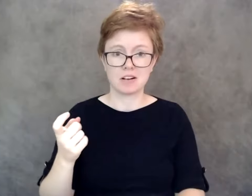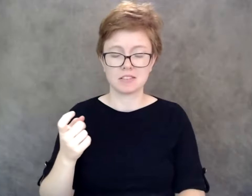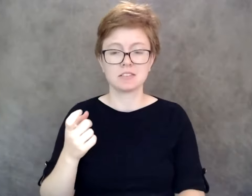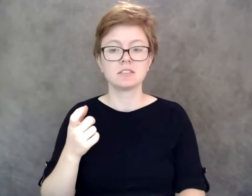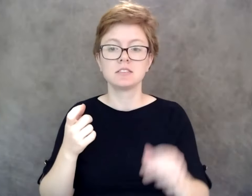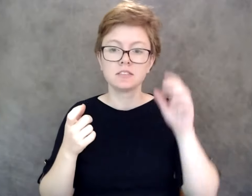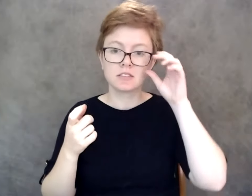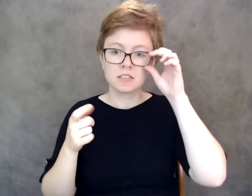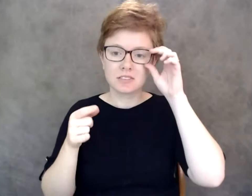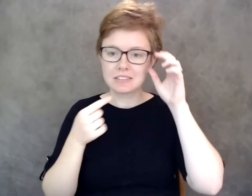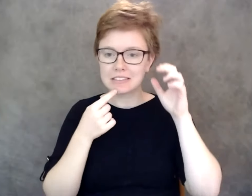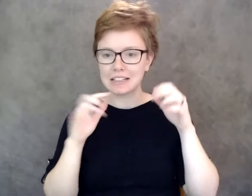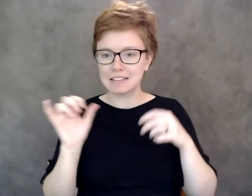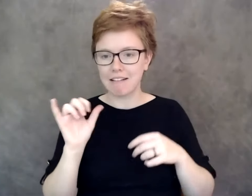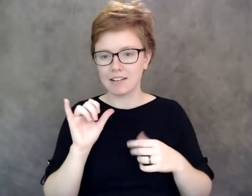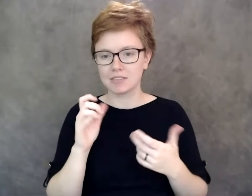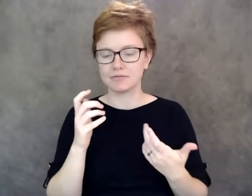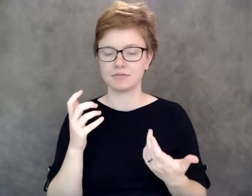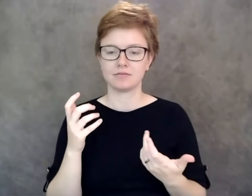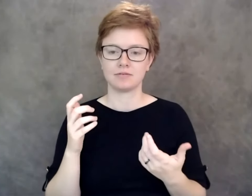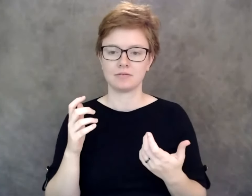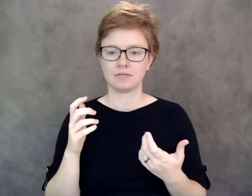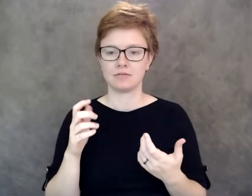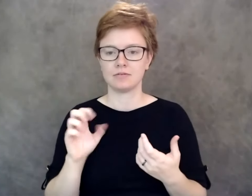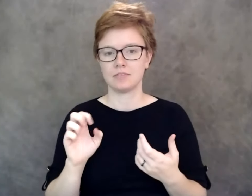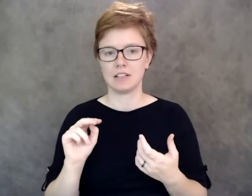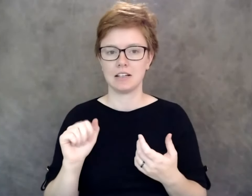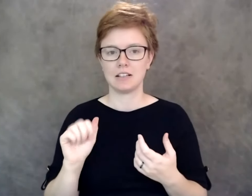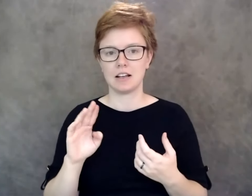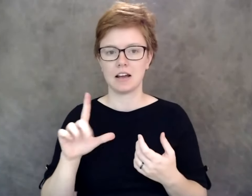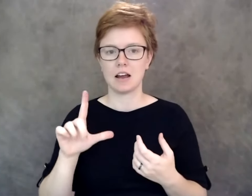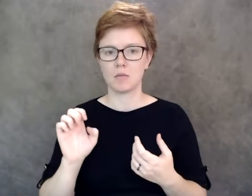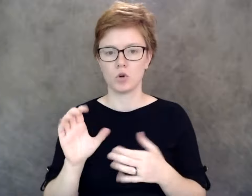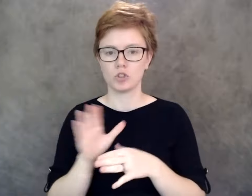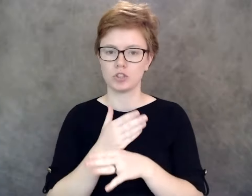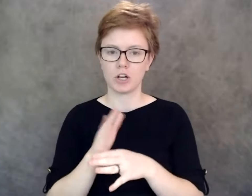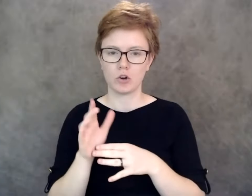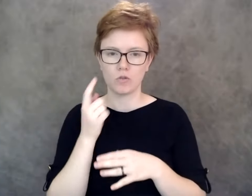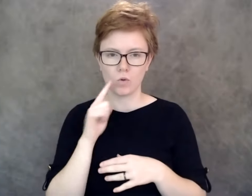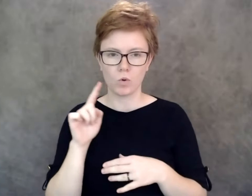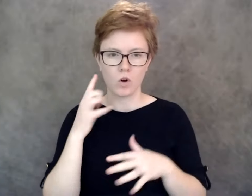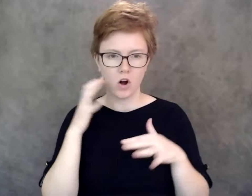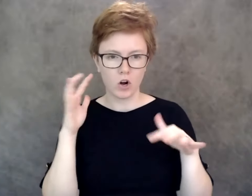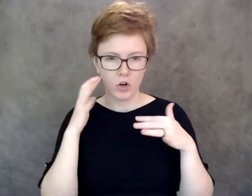enable sharing for audio I think. I don't know all the words